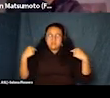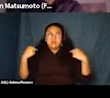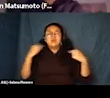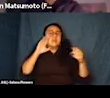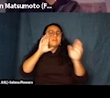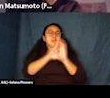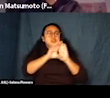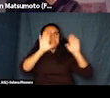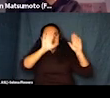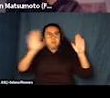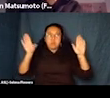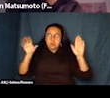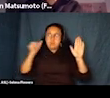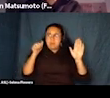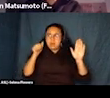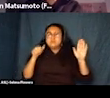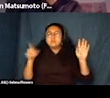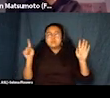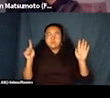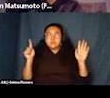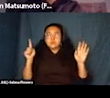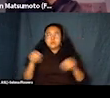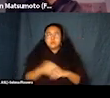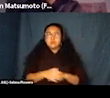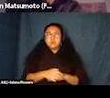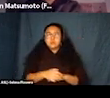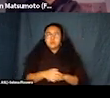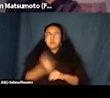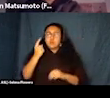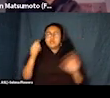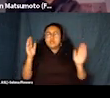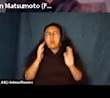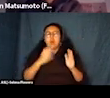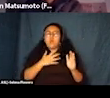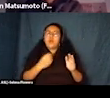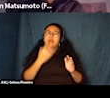One is pink and one is a small white picture. So on behalf of full spectrum, I would like to thank